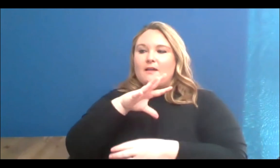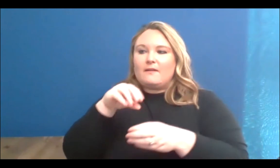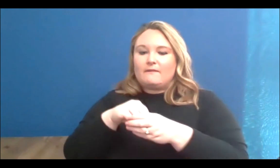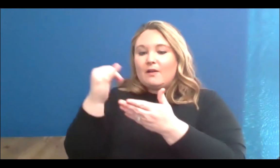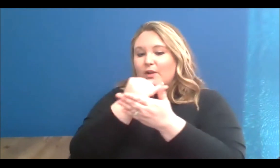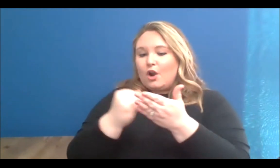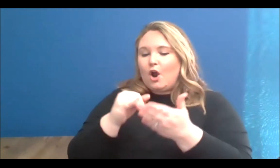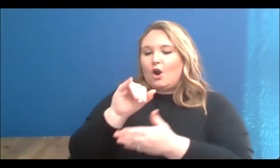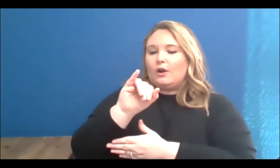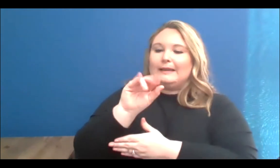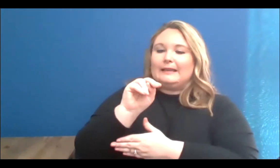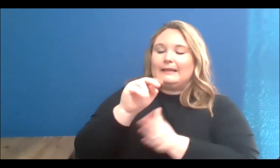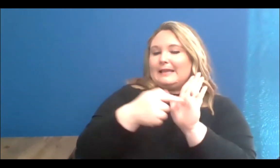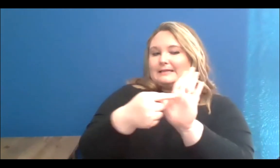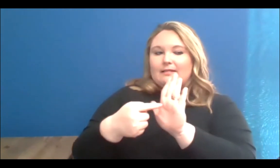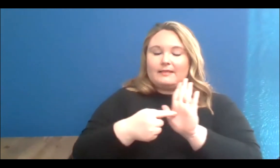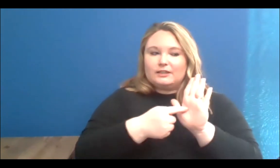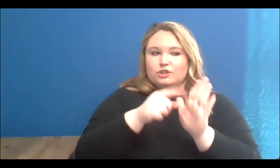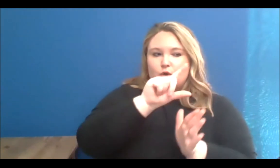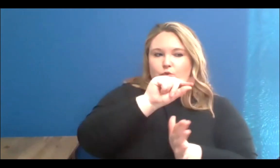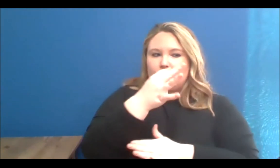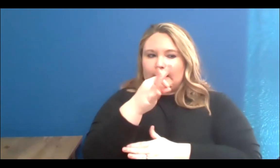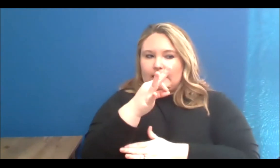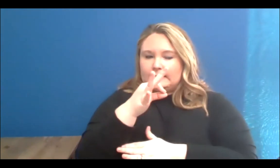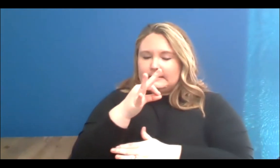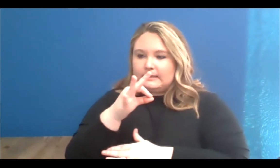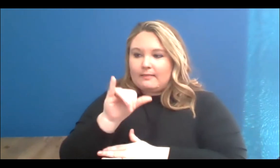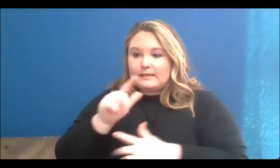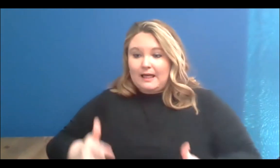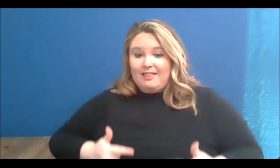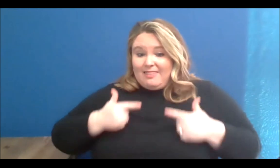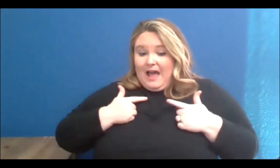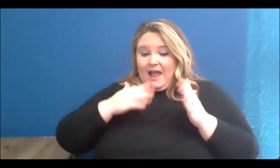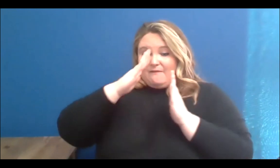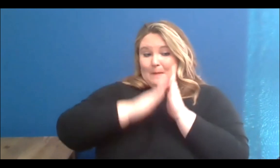in 2019, and that was a live painting installation, and it was